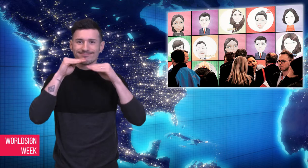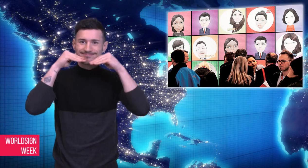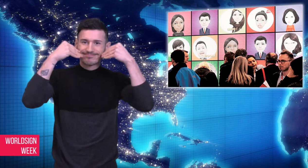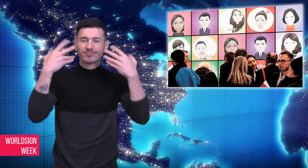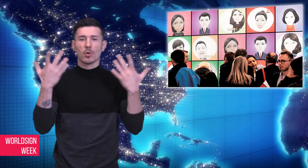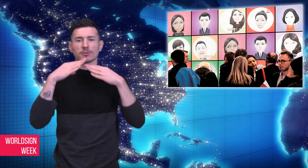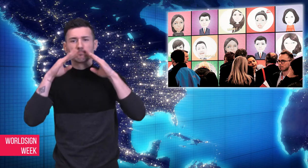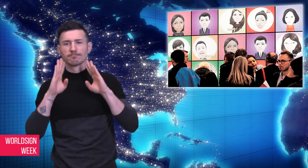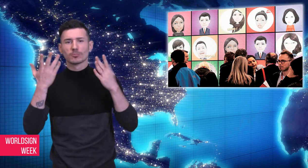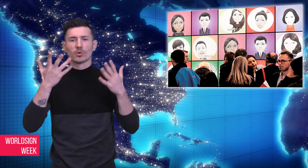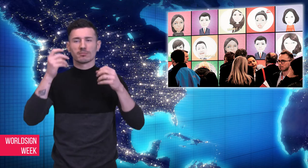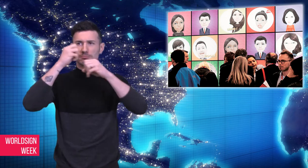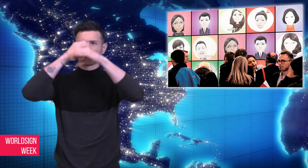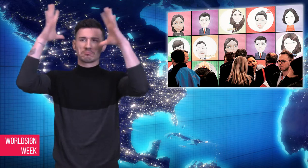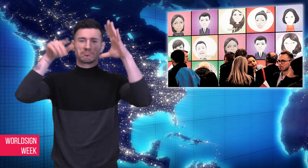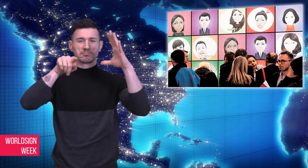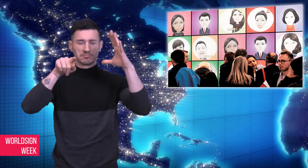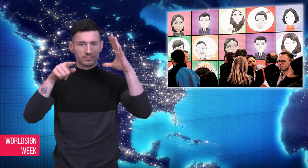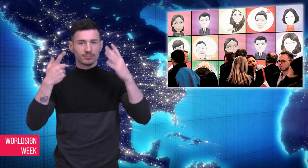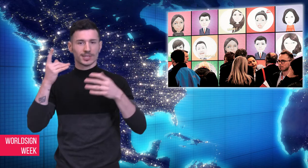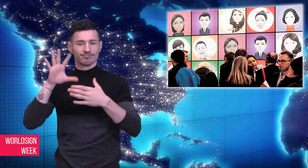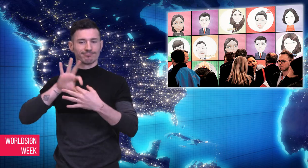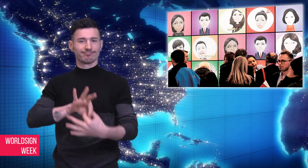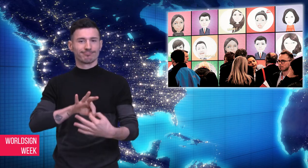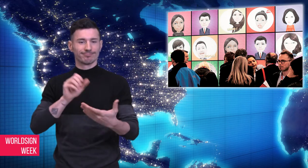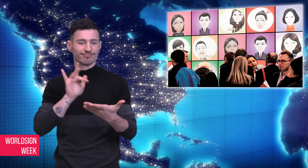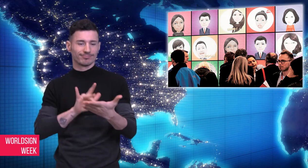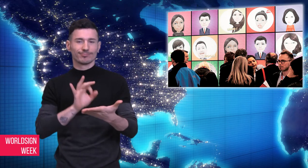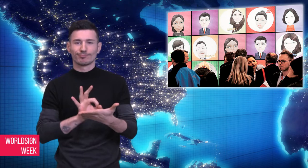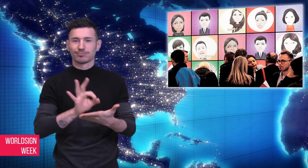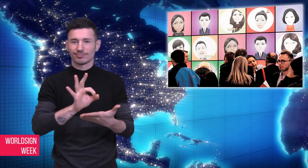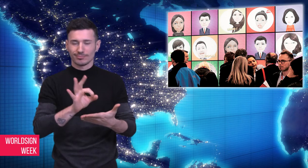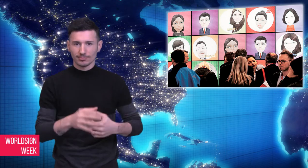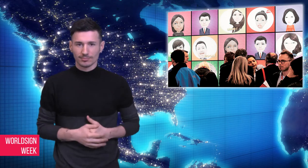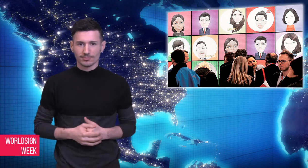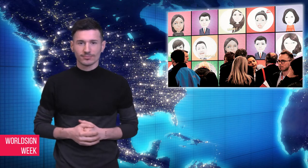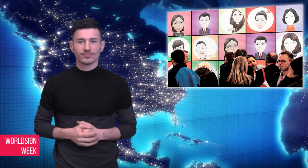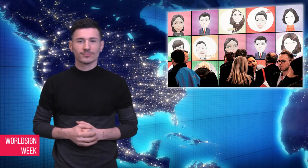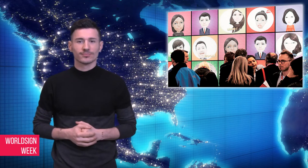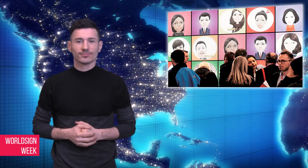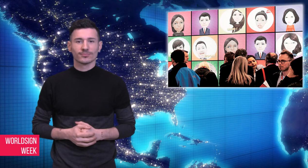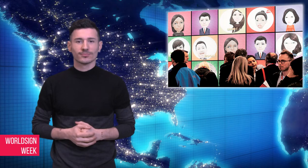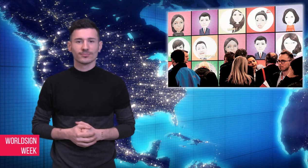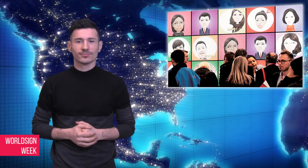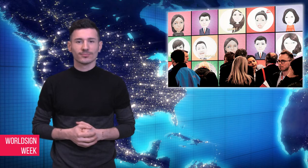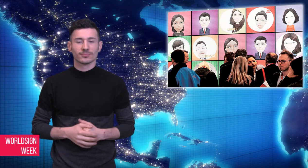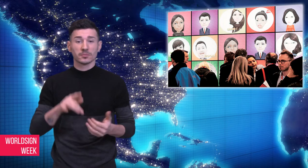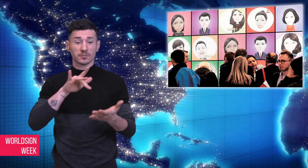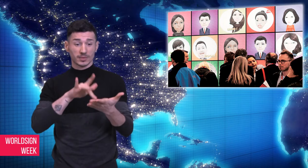users soon! An emoji is an icon used to explain an idea or